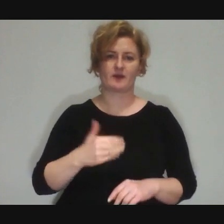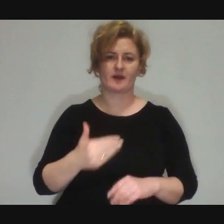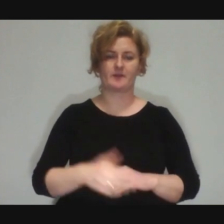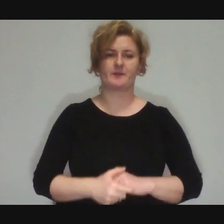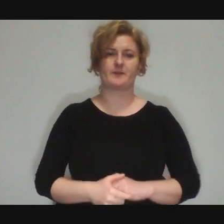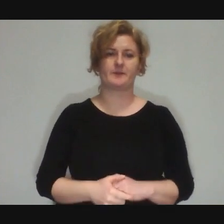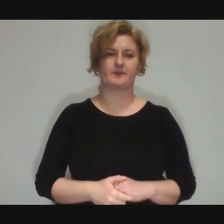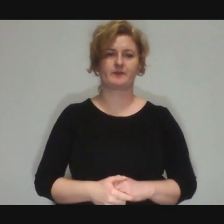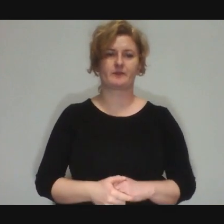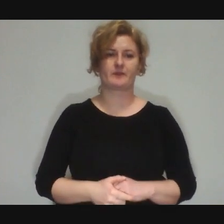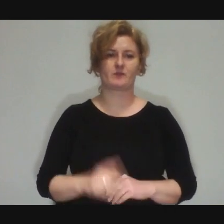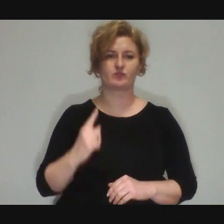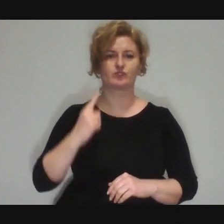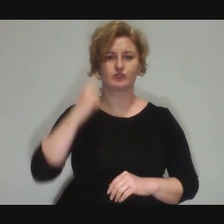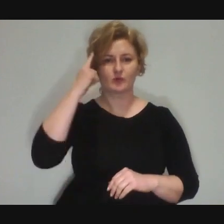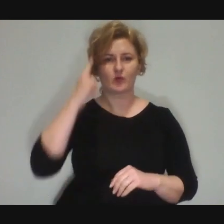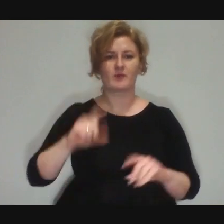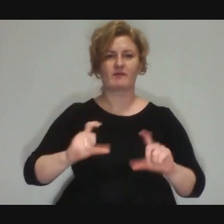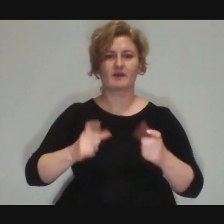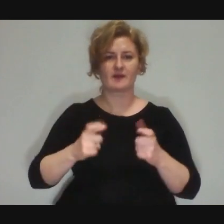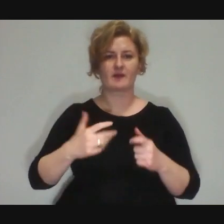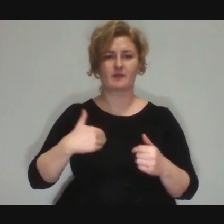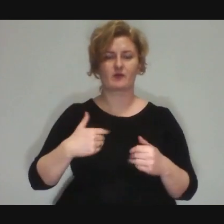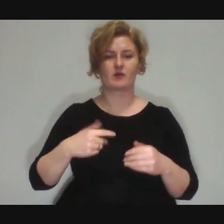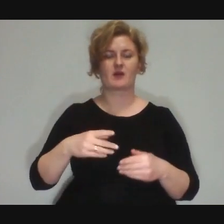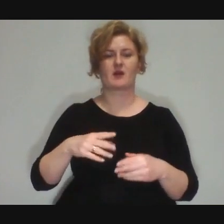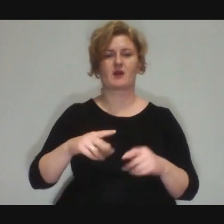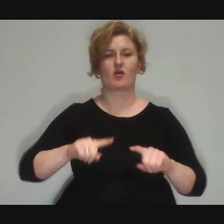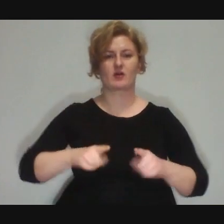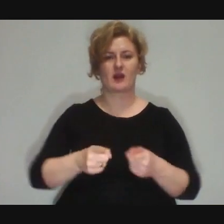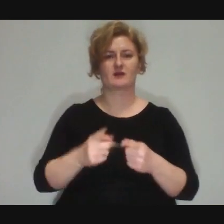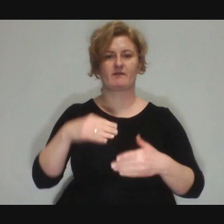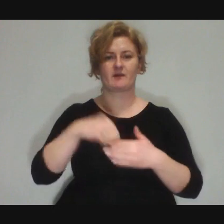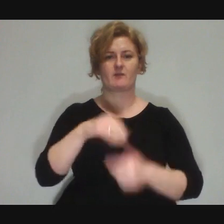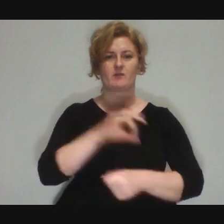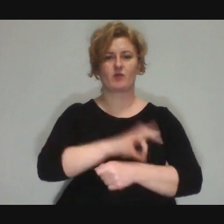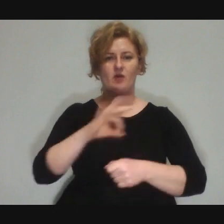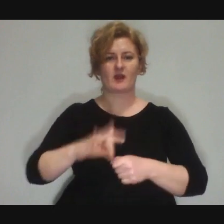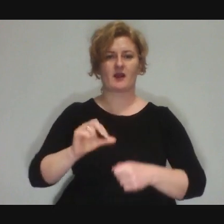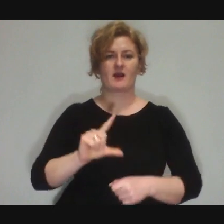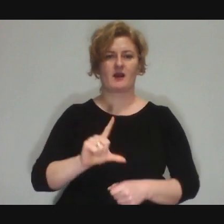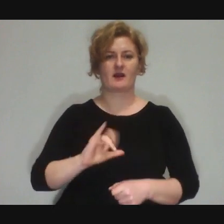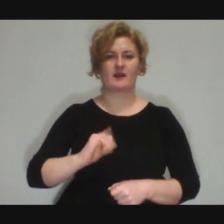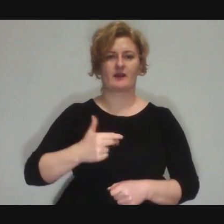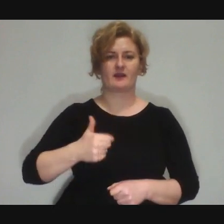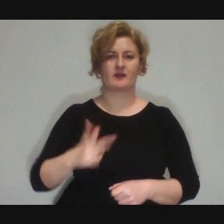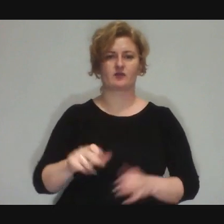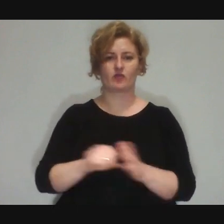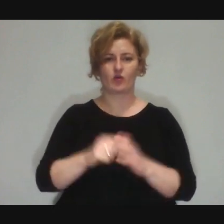I would like to remind you that the event was realised within the framework of the project #Link to culture thanks to the City of Lublin and